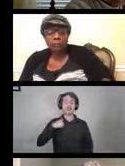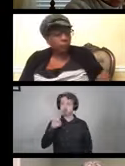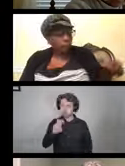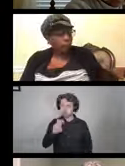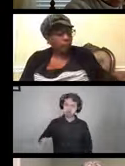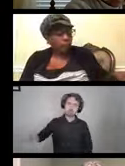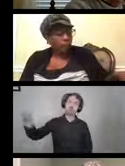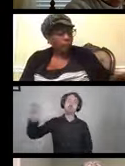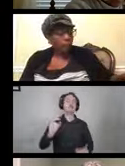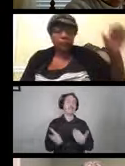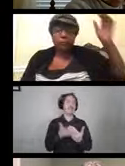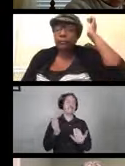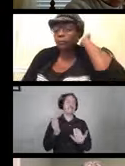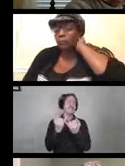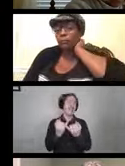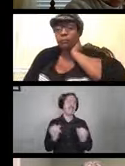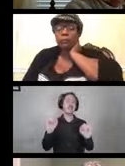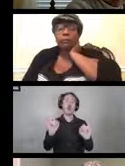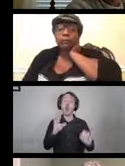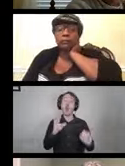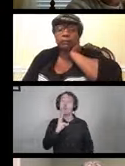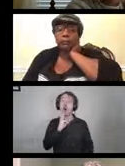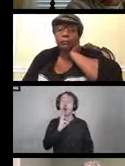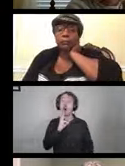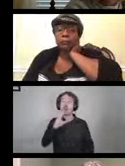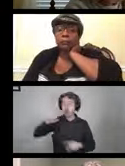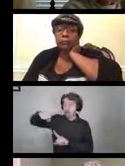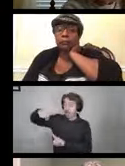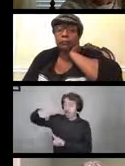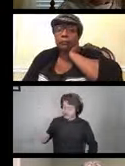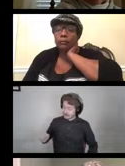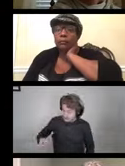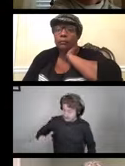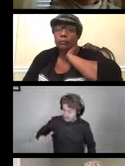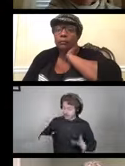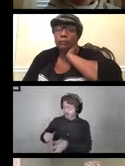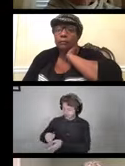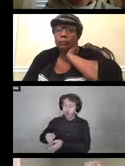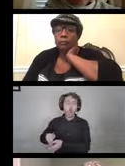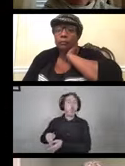A little bit of water getting in a joystick can be a head ache.